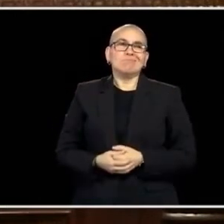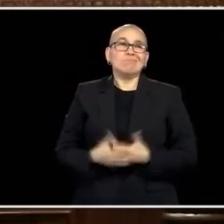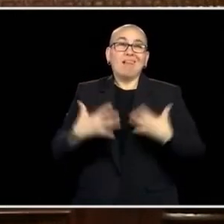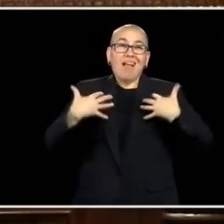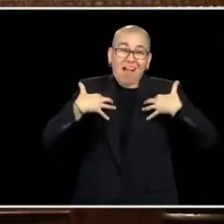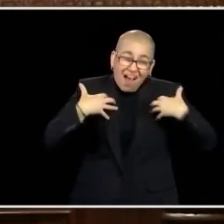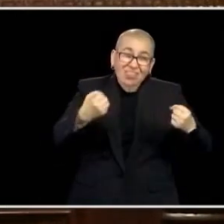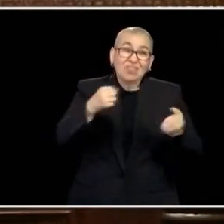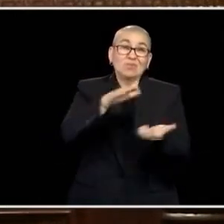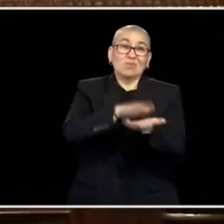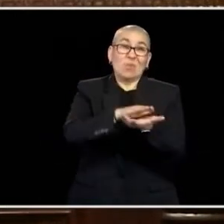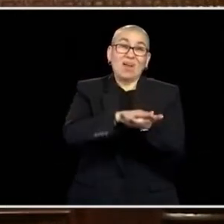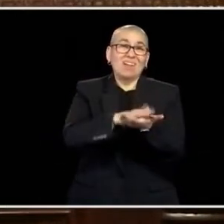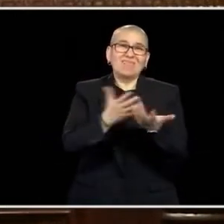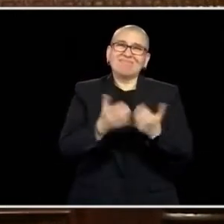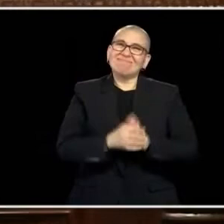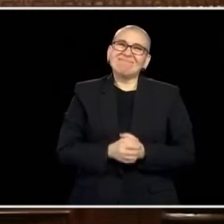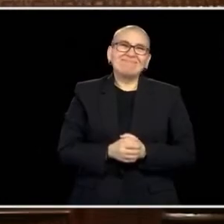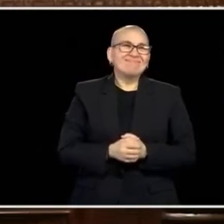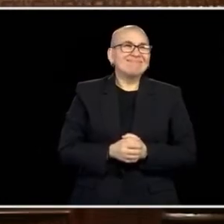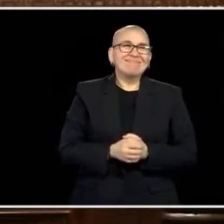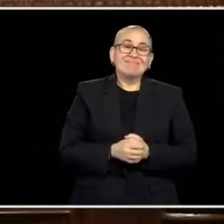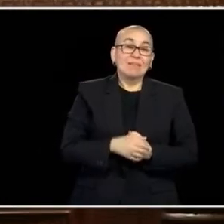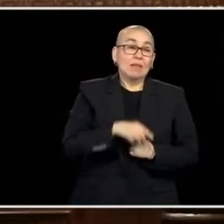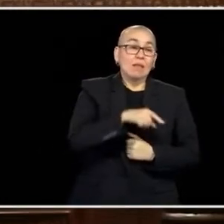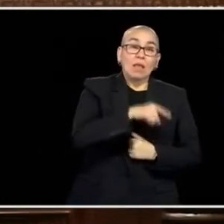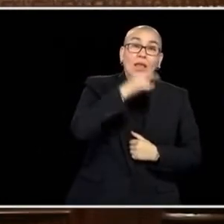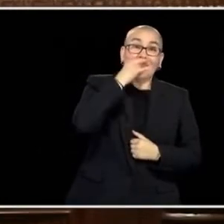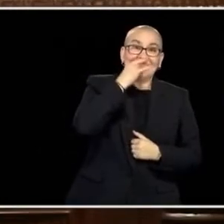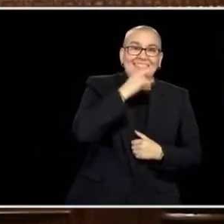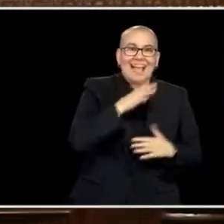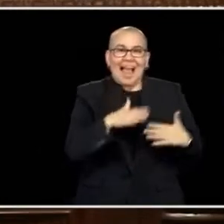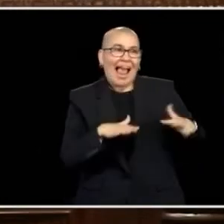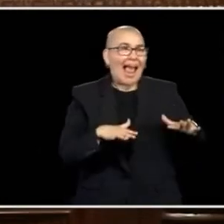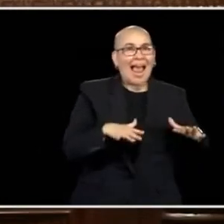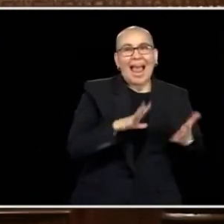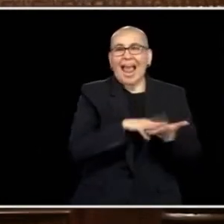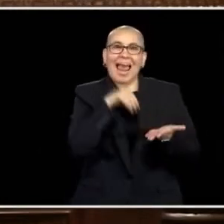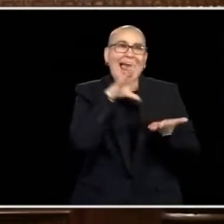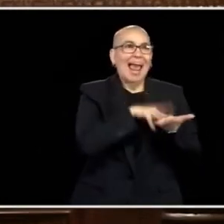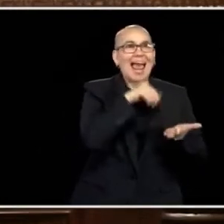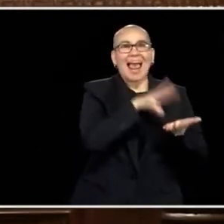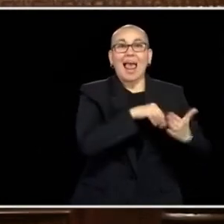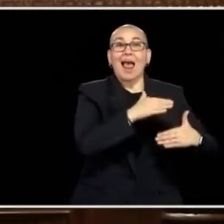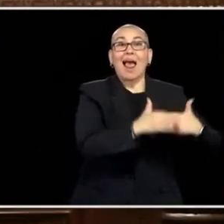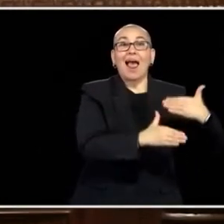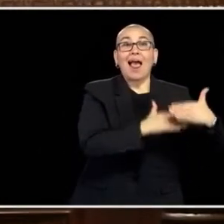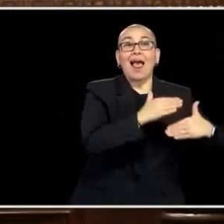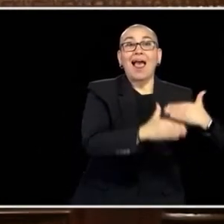GIVE THAT CHILD THAT START AS WE TALKED ABOUT IT, WHETHER IT'S STABLE HOUSING OR IN THE CASE OF WHAT WE'RE KNOWING